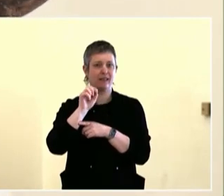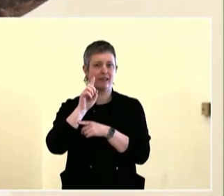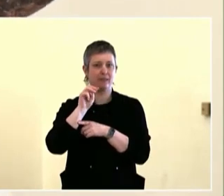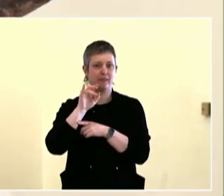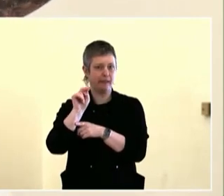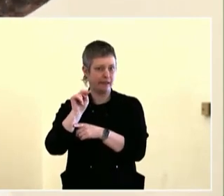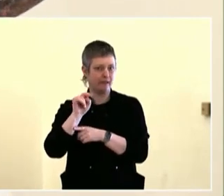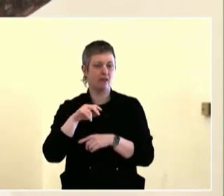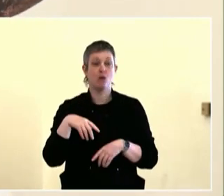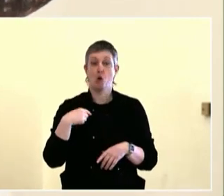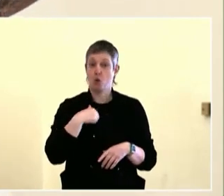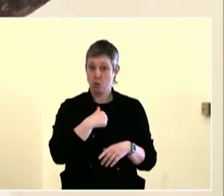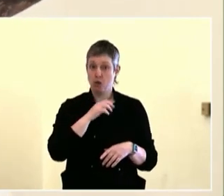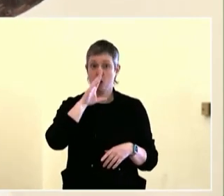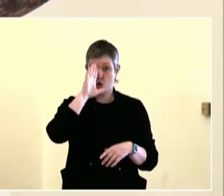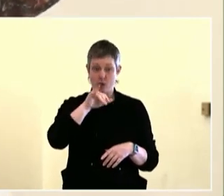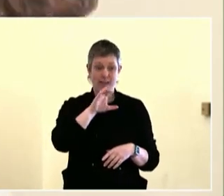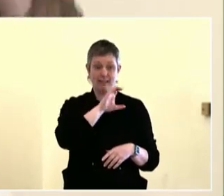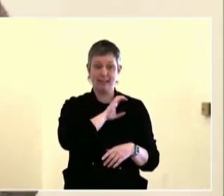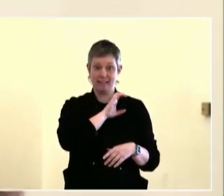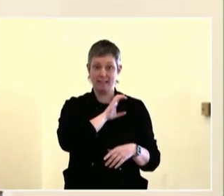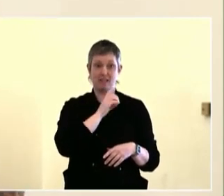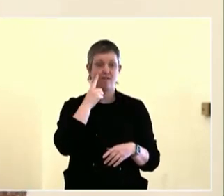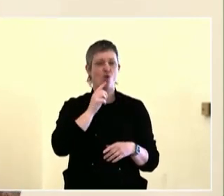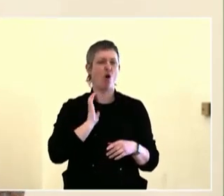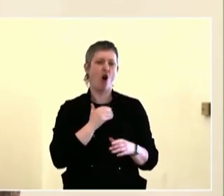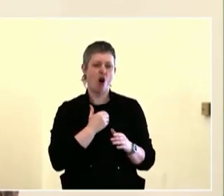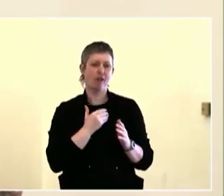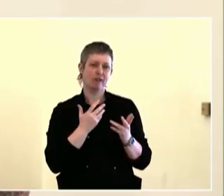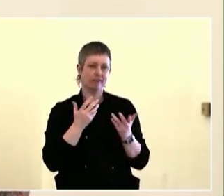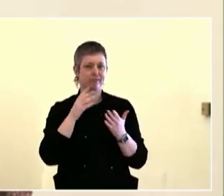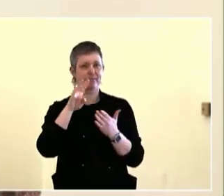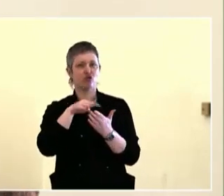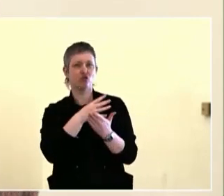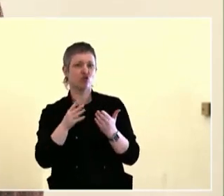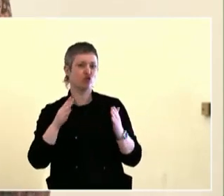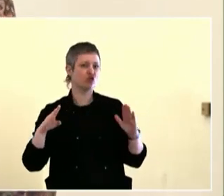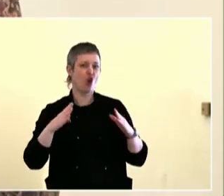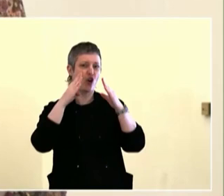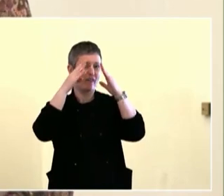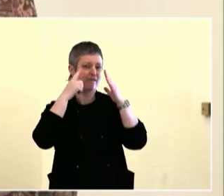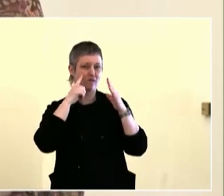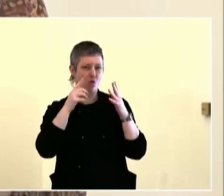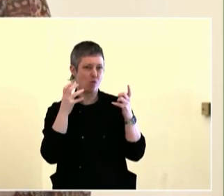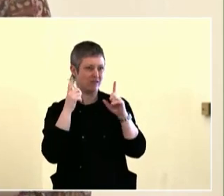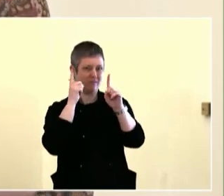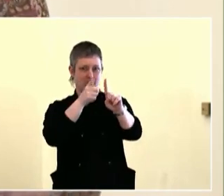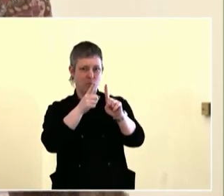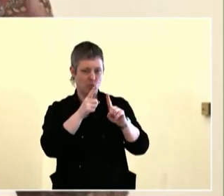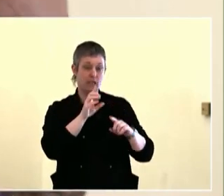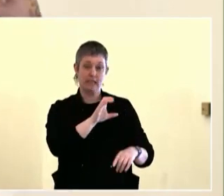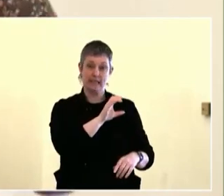So -- Awesome. Thanks, thank you, Kelsey and